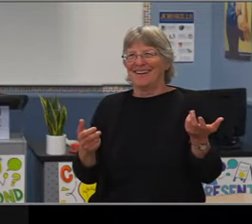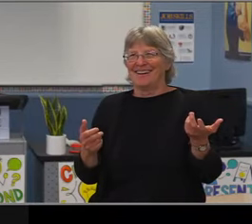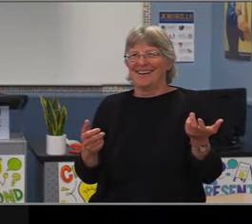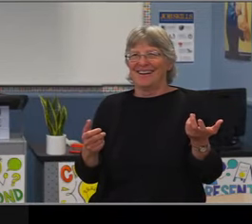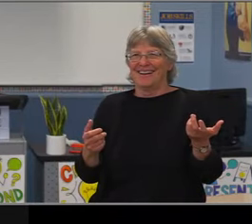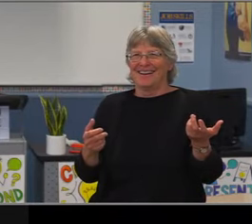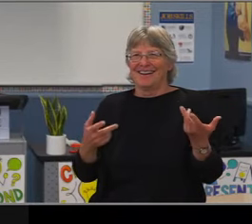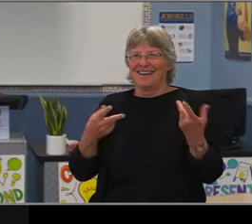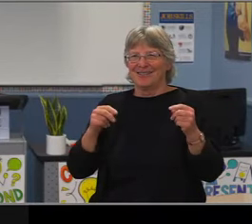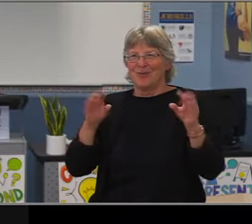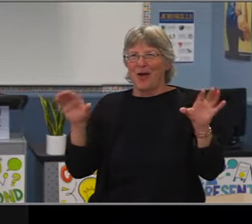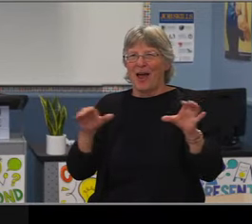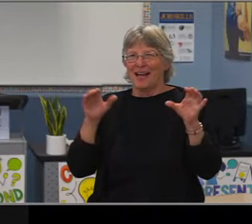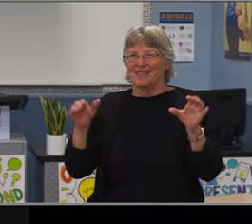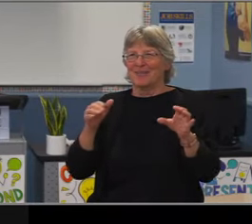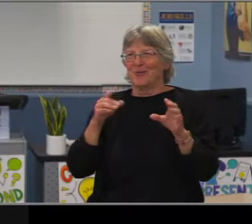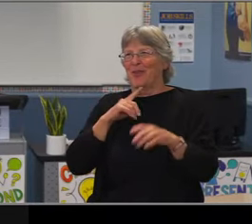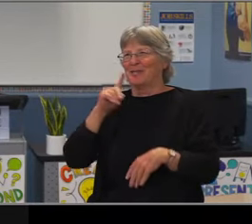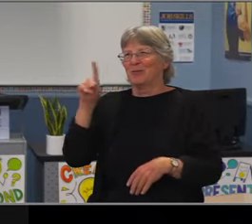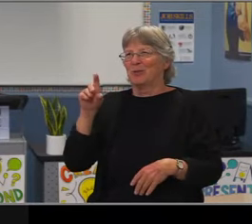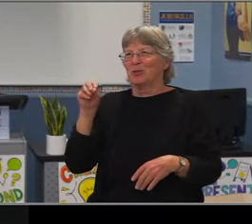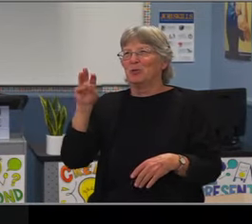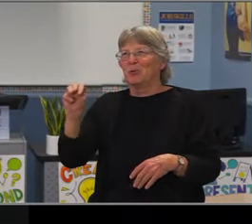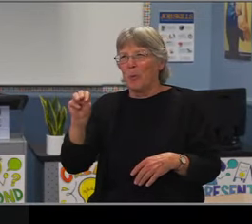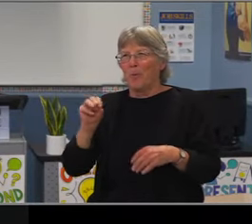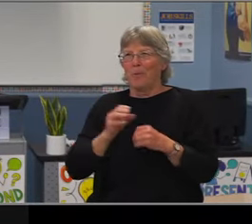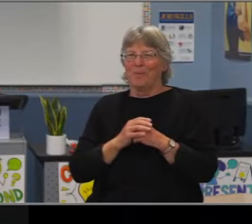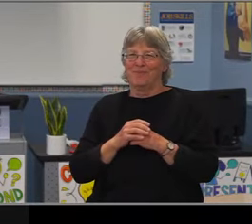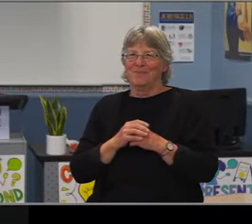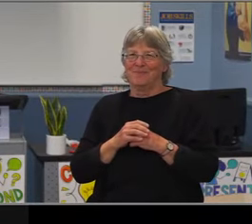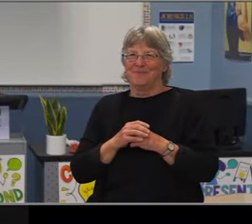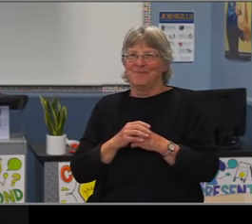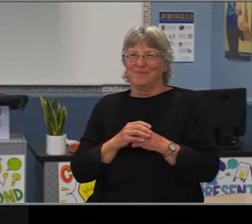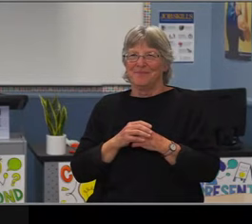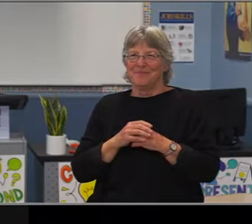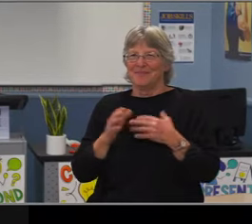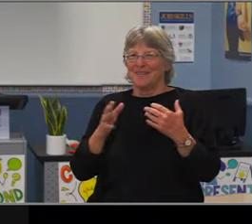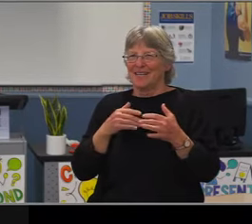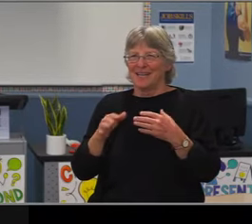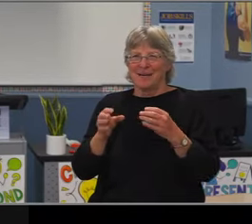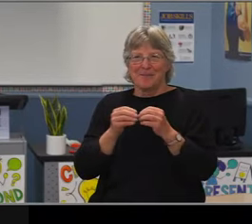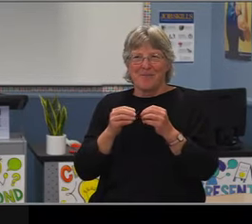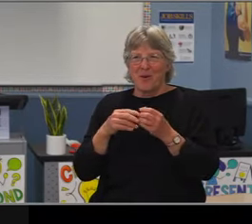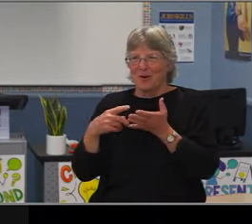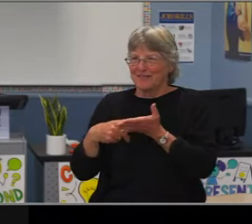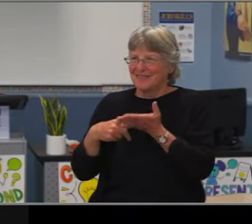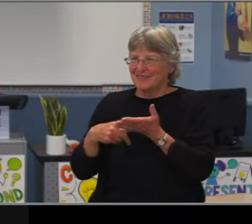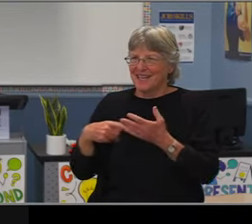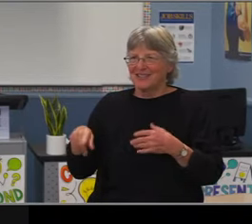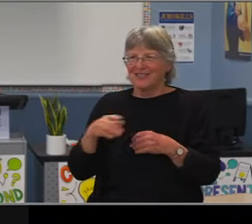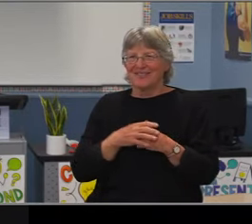We have chosen to celebrate you because you exemplify these qualities. Through many years of service